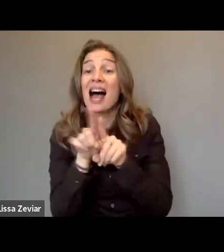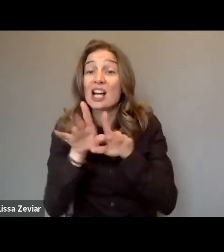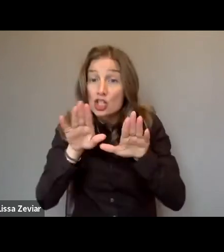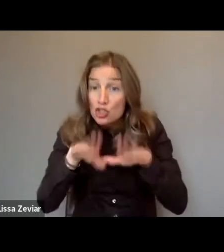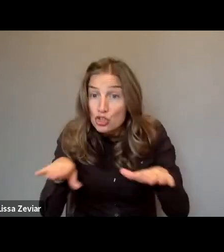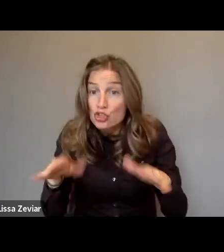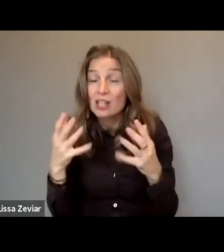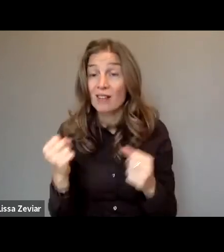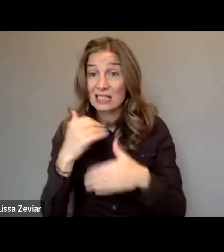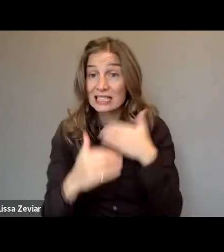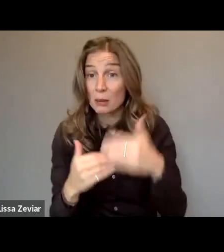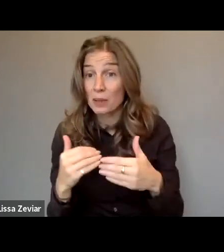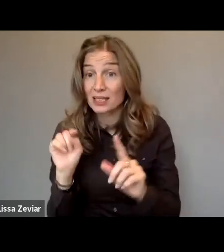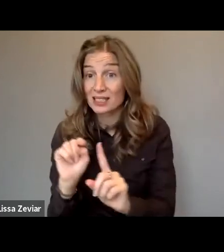which is also very important.